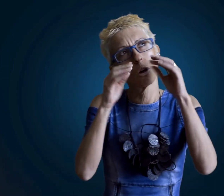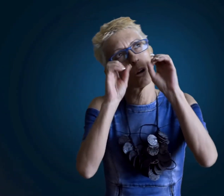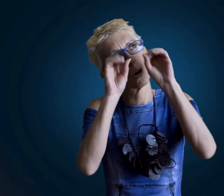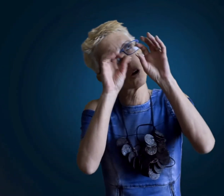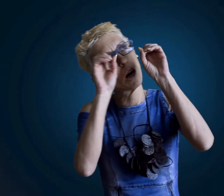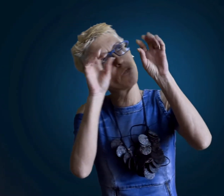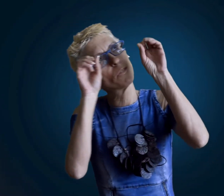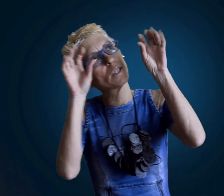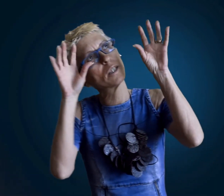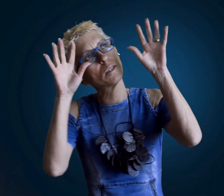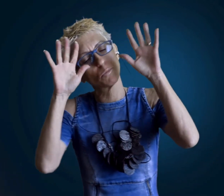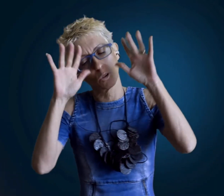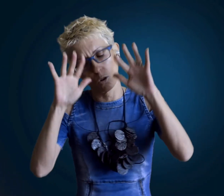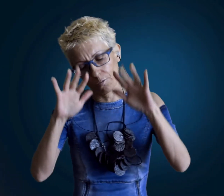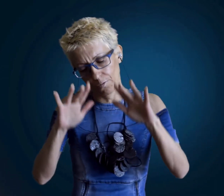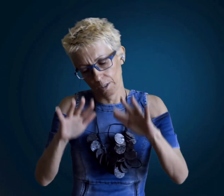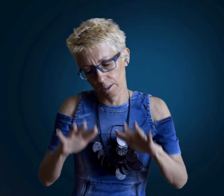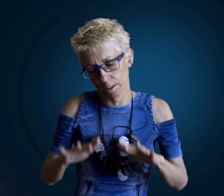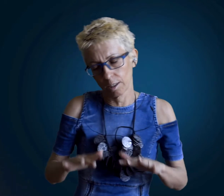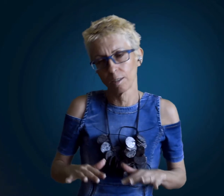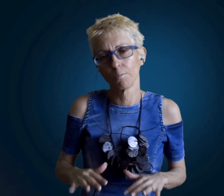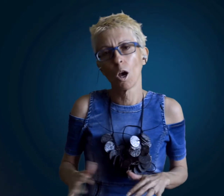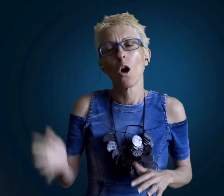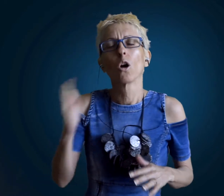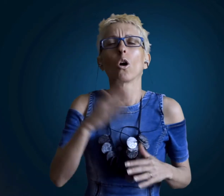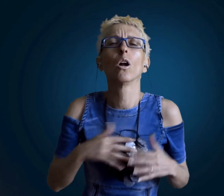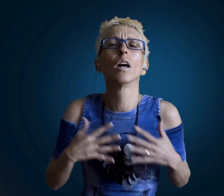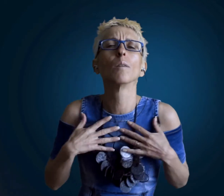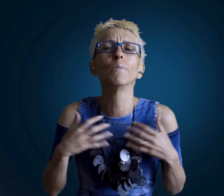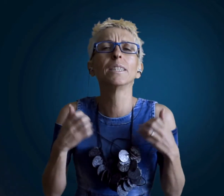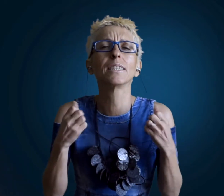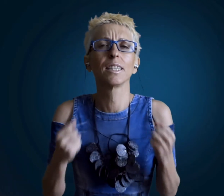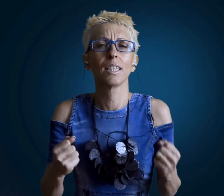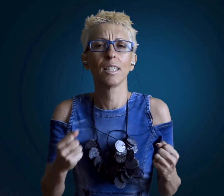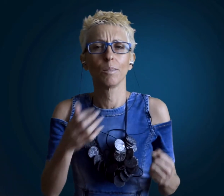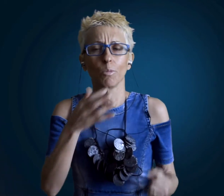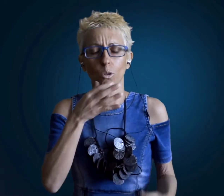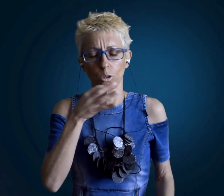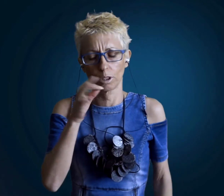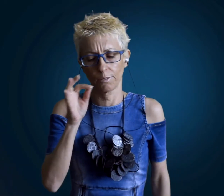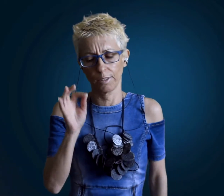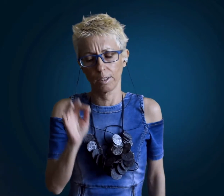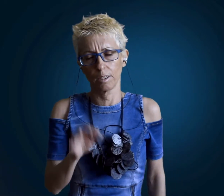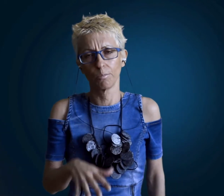all the stars are falling all the Braves are leaving